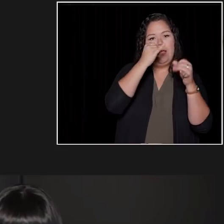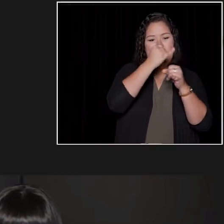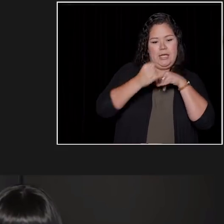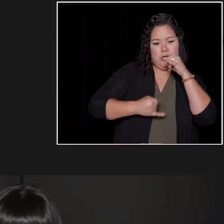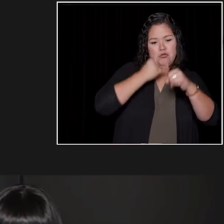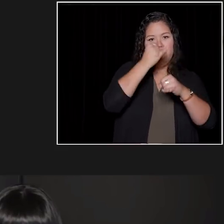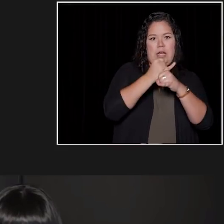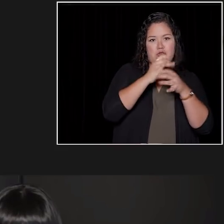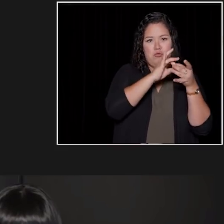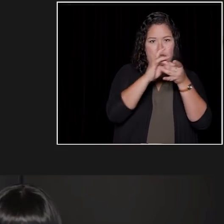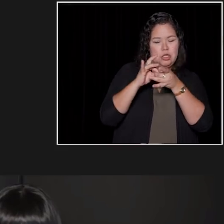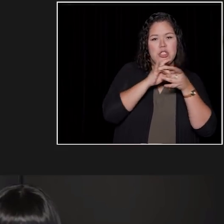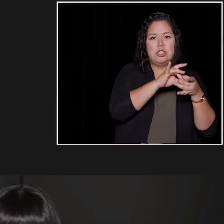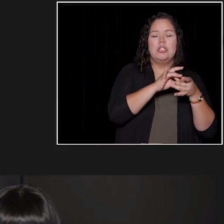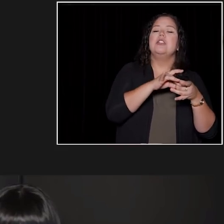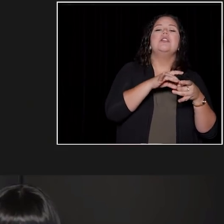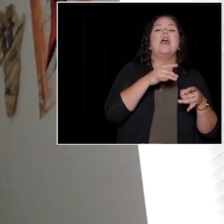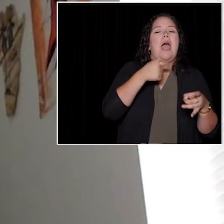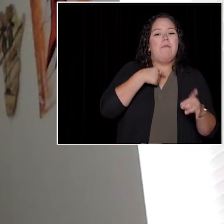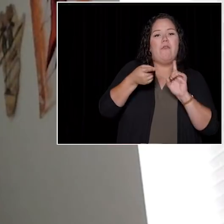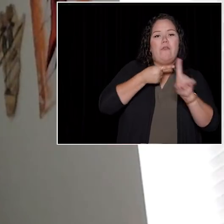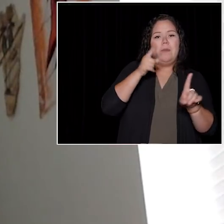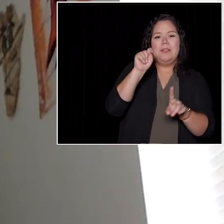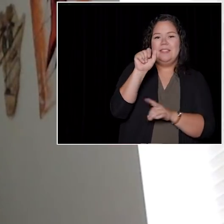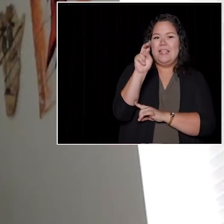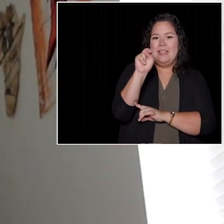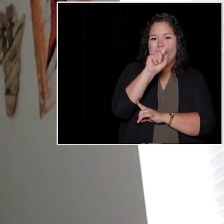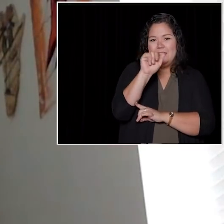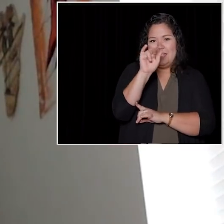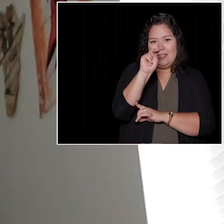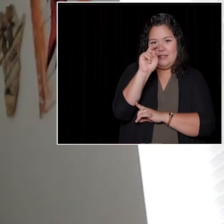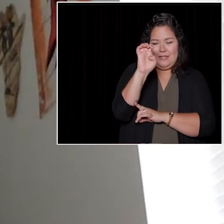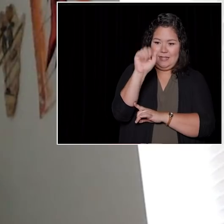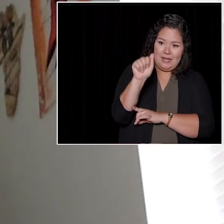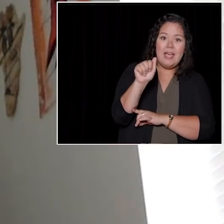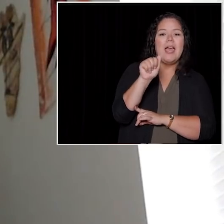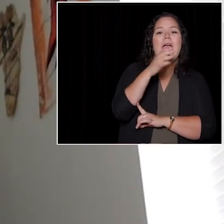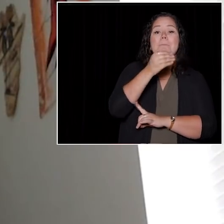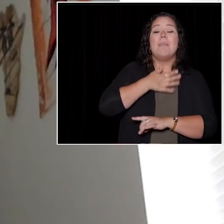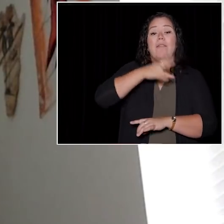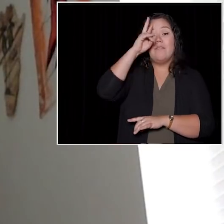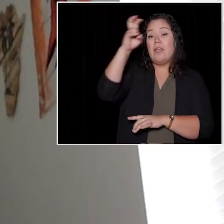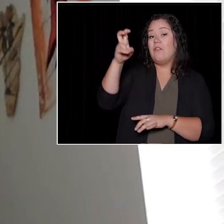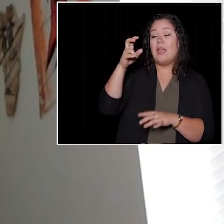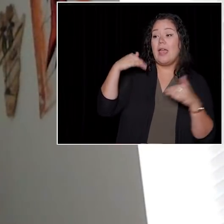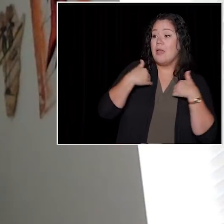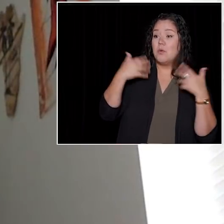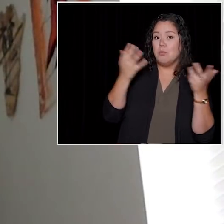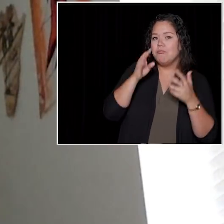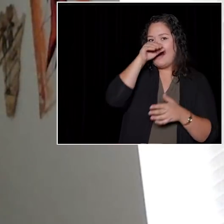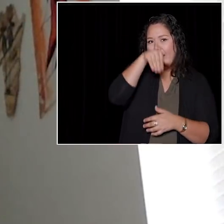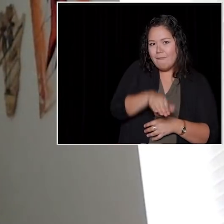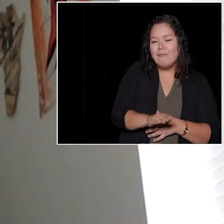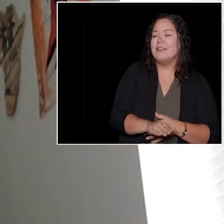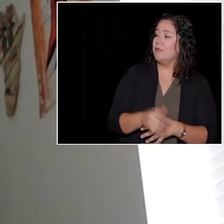and I am from Dar es Salaam, Tanzania. And my favorite animal is the elephant. So, would you like to introduce herself